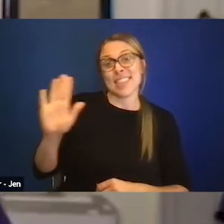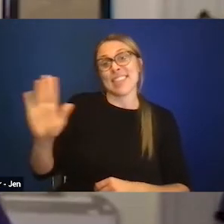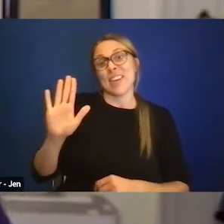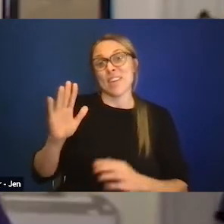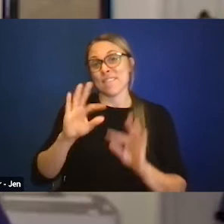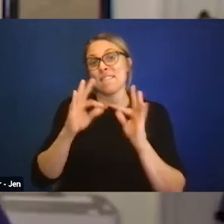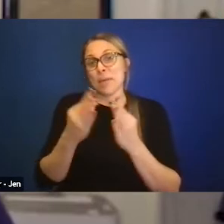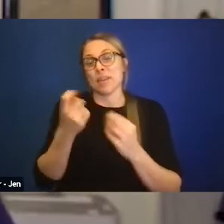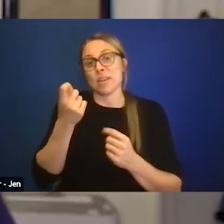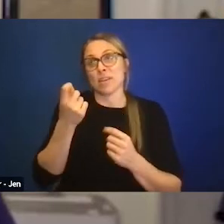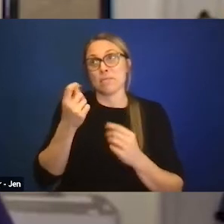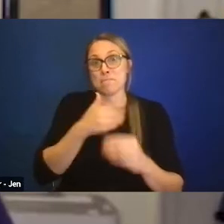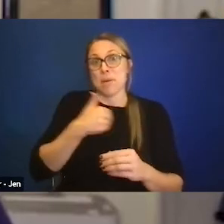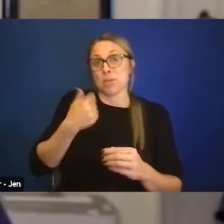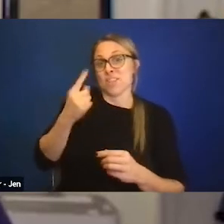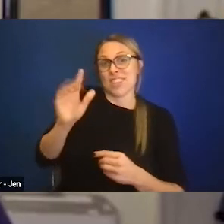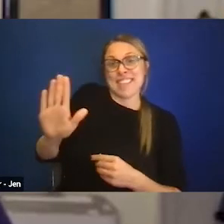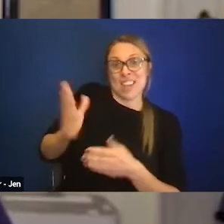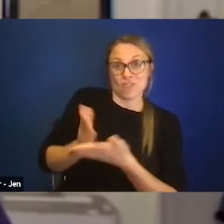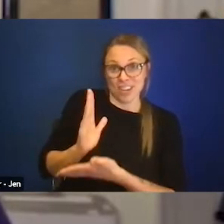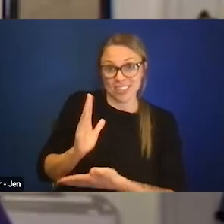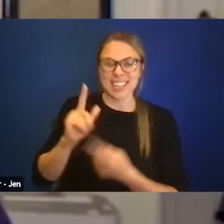what their rights are and can be fighting for FAPE.